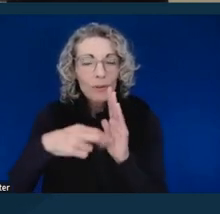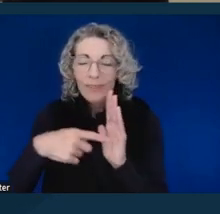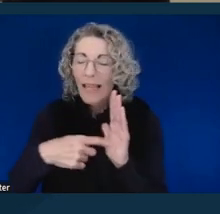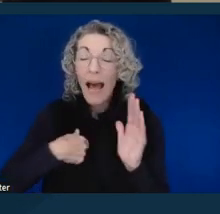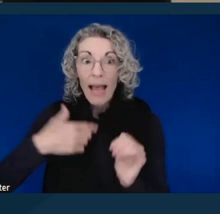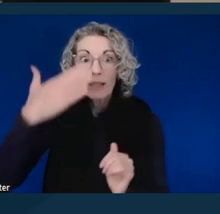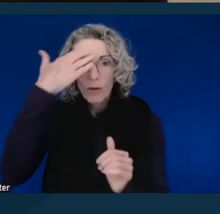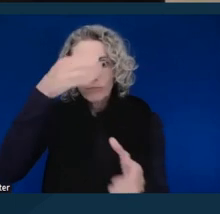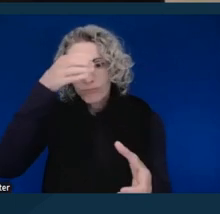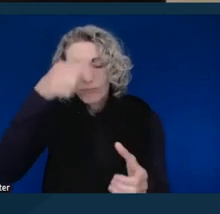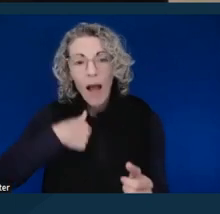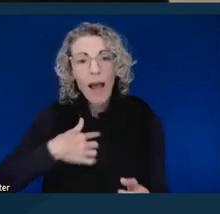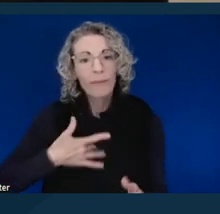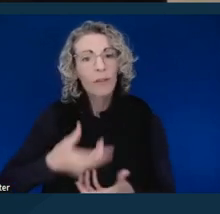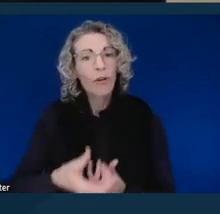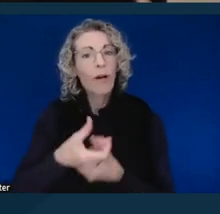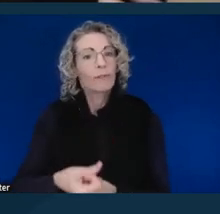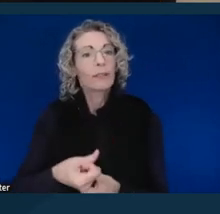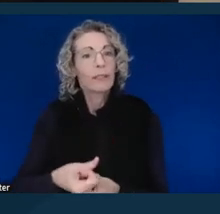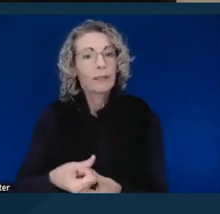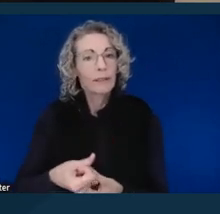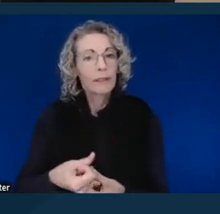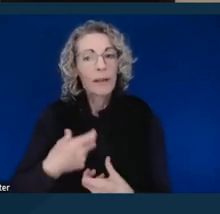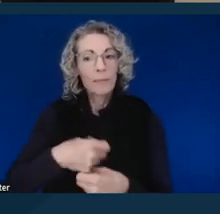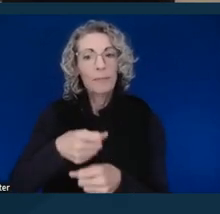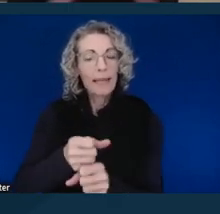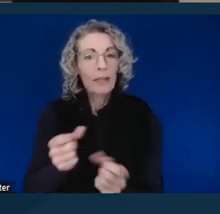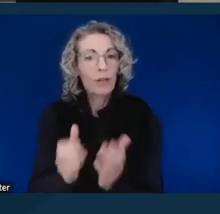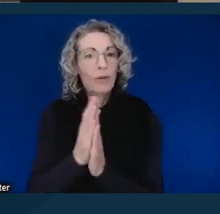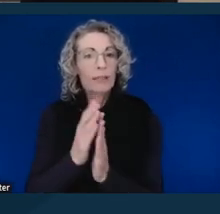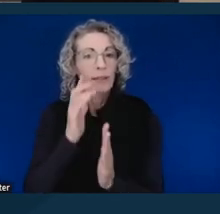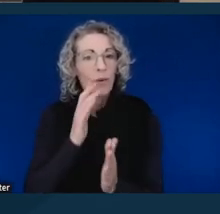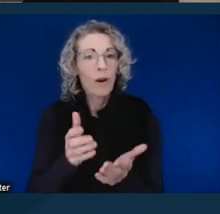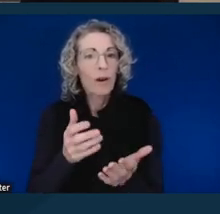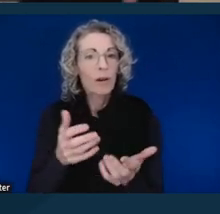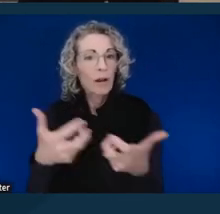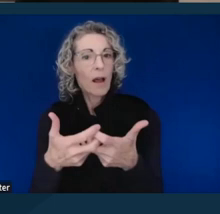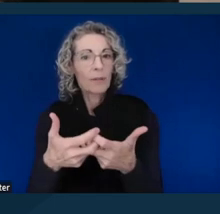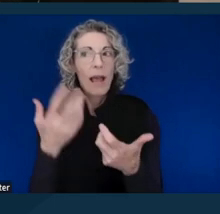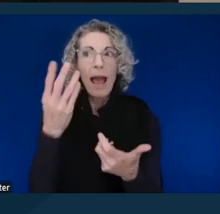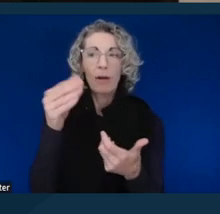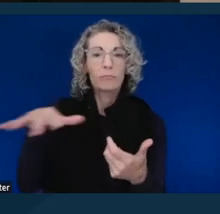I felt confident going into making requests for accommodations out in society, including the courts.